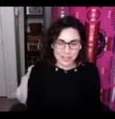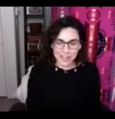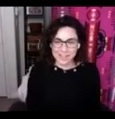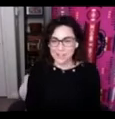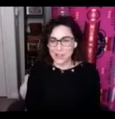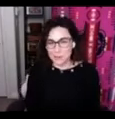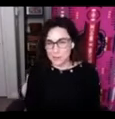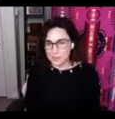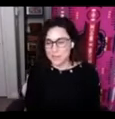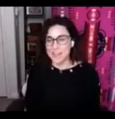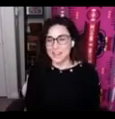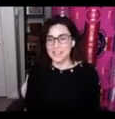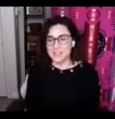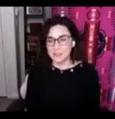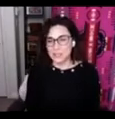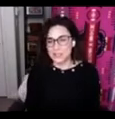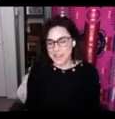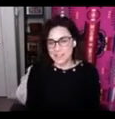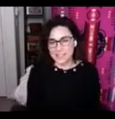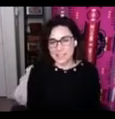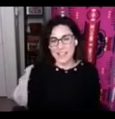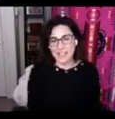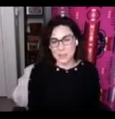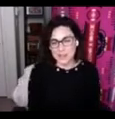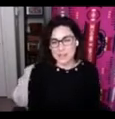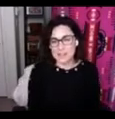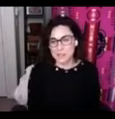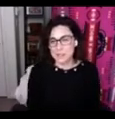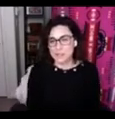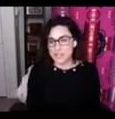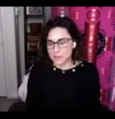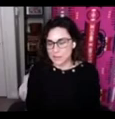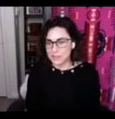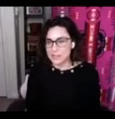and the long form of that is Social Sciences and Humanities Research Council